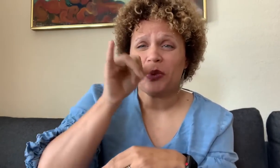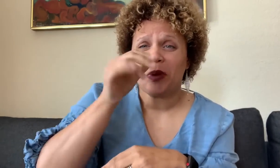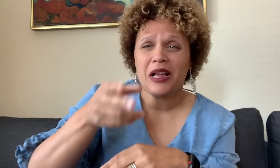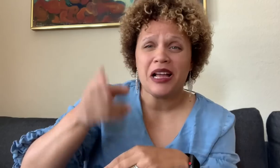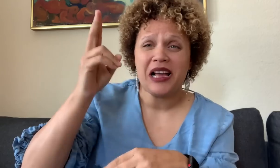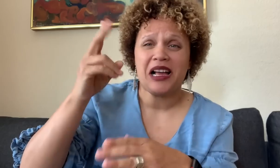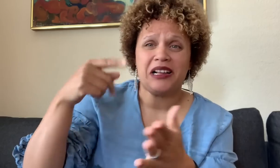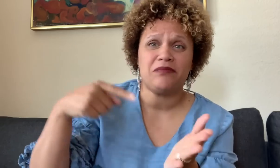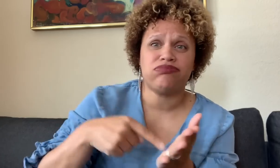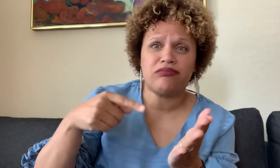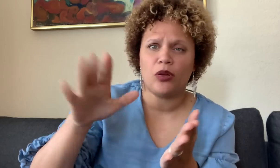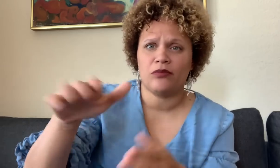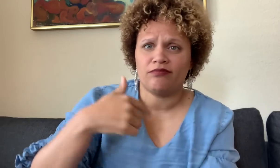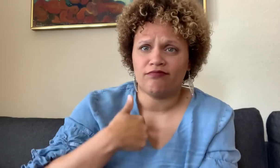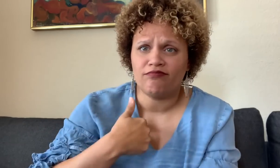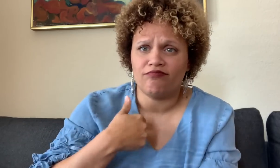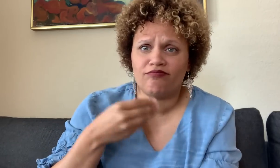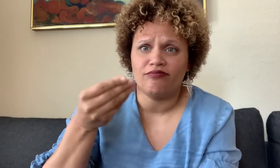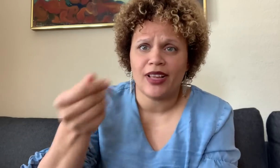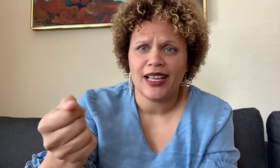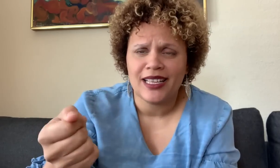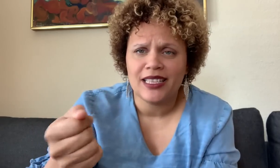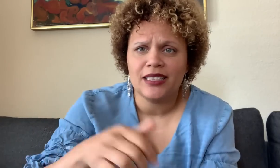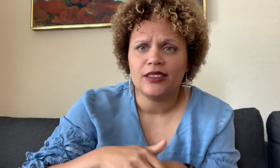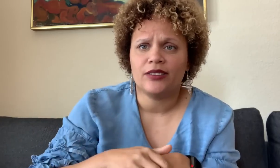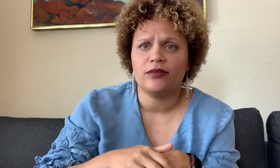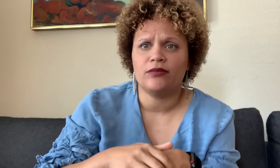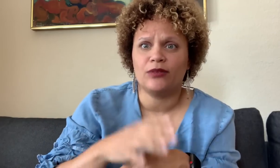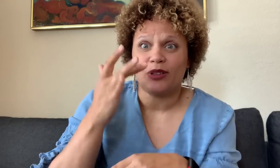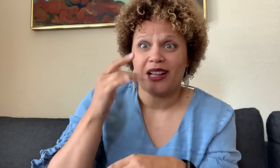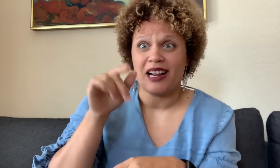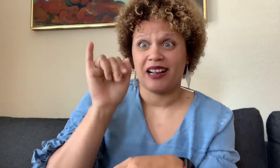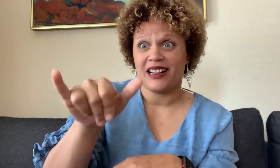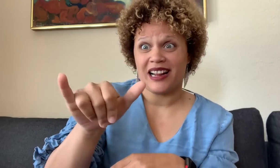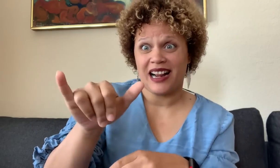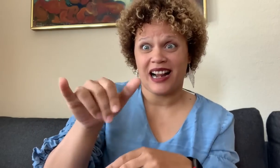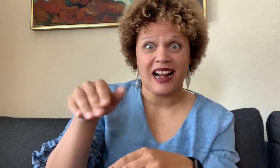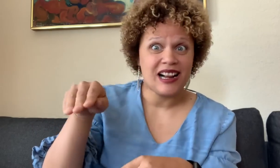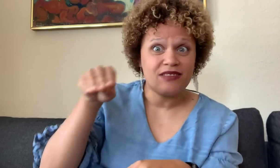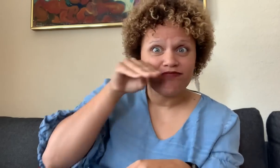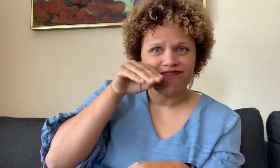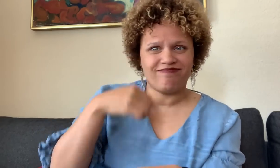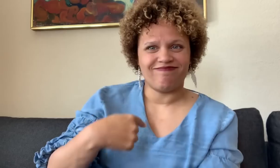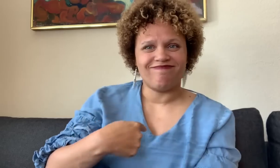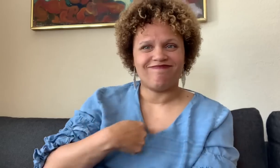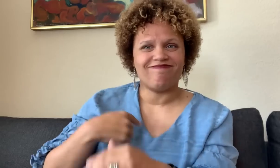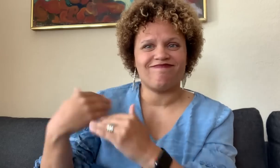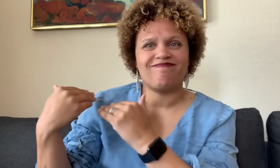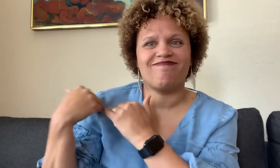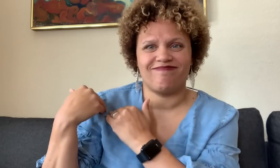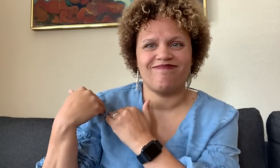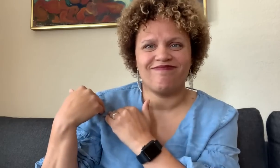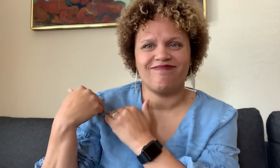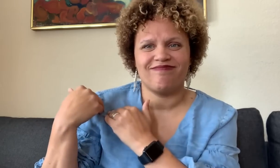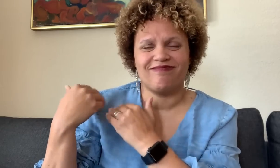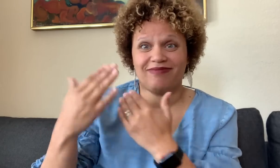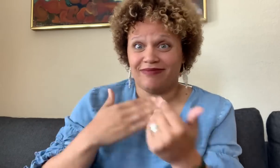Pay the steep medical bill. You make amends because the injury caused was your fault.